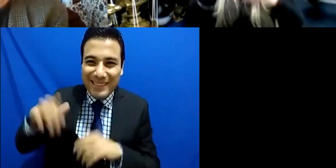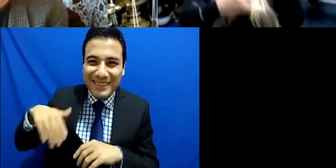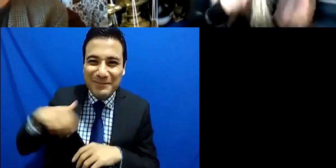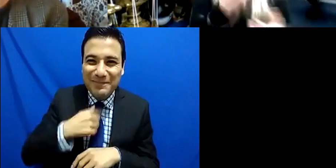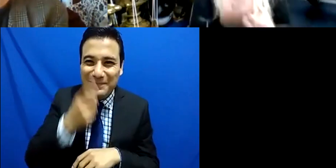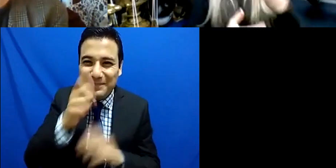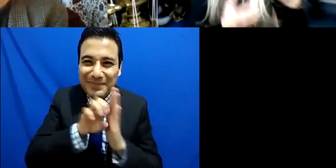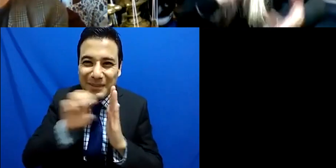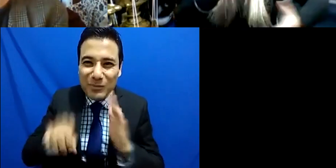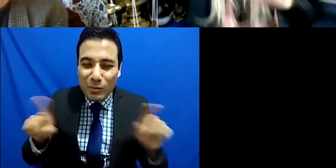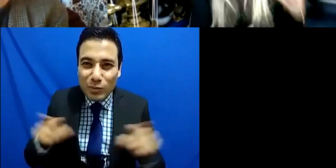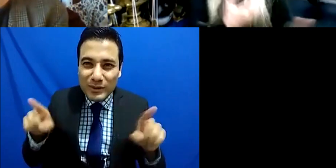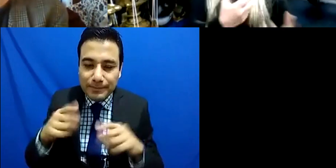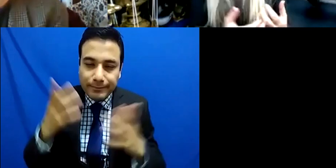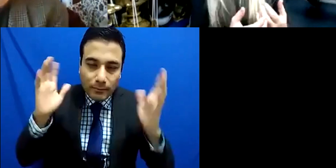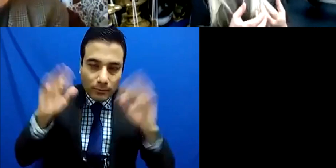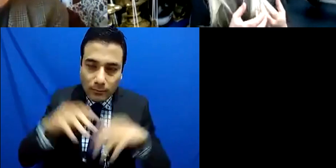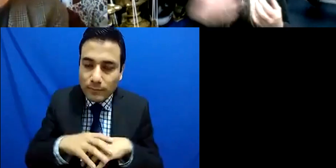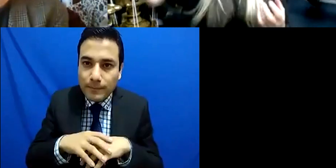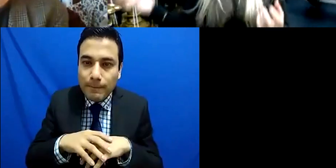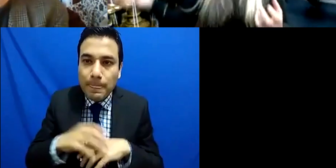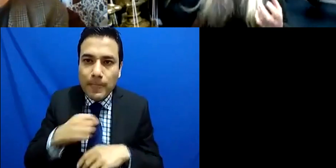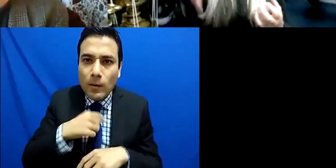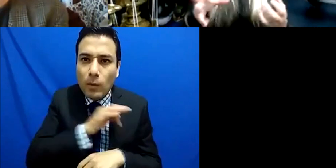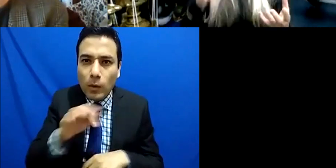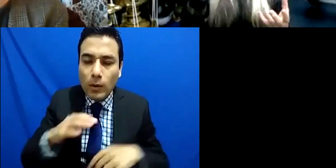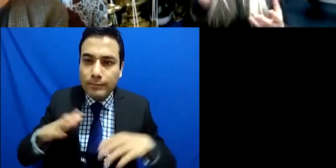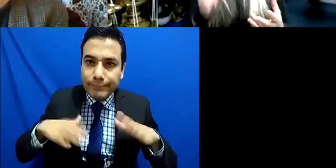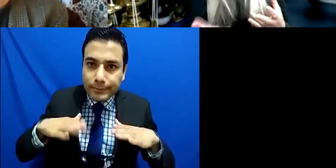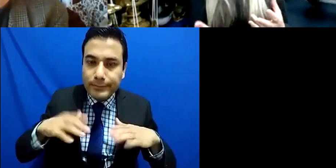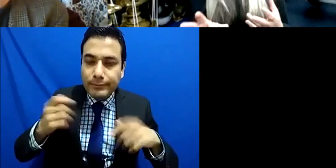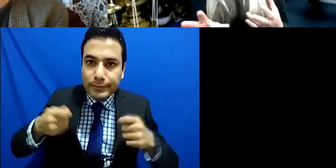feel it or play it in a certain way someone else comes along and plays exactly the same piece of